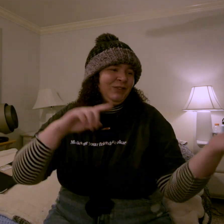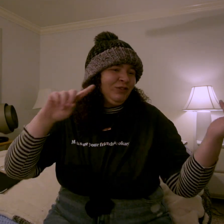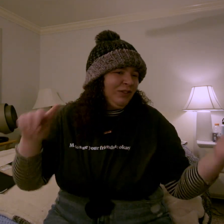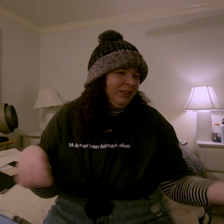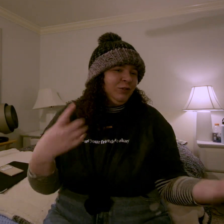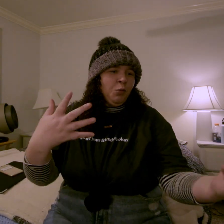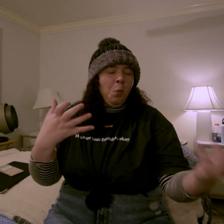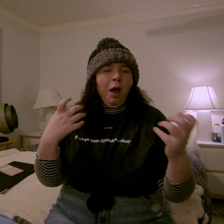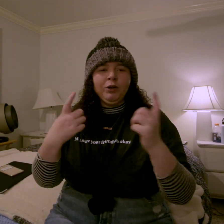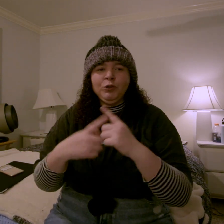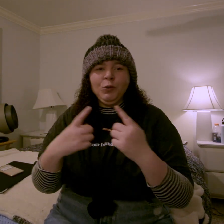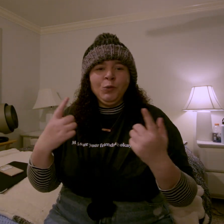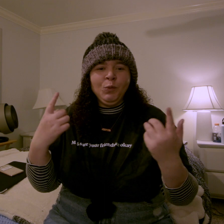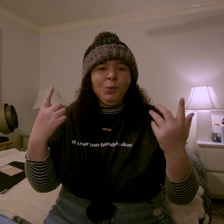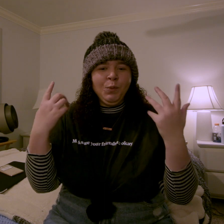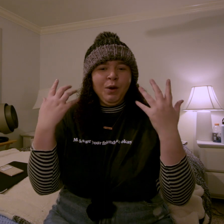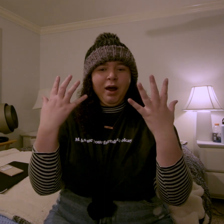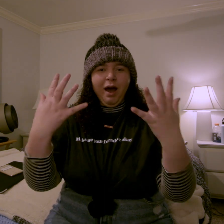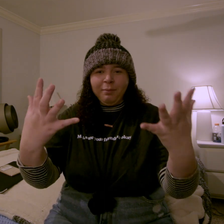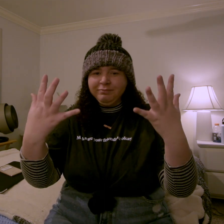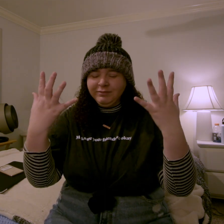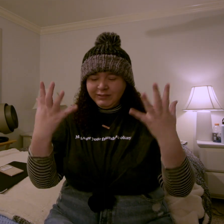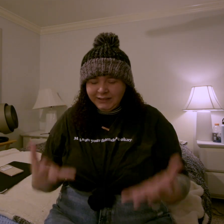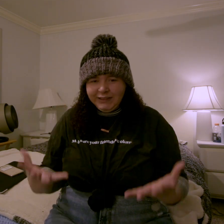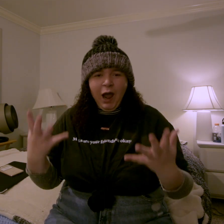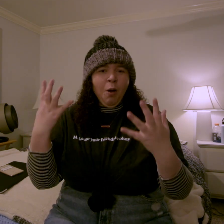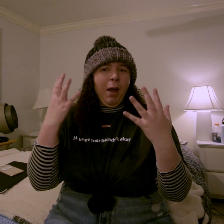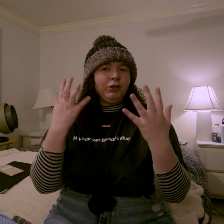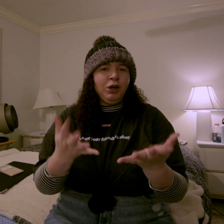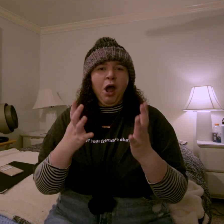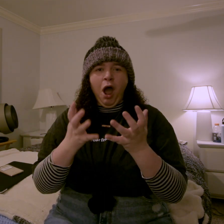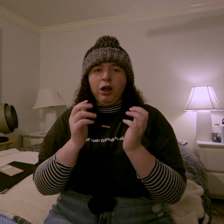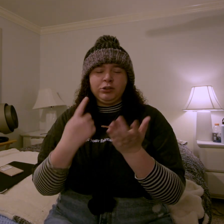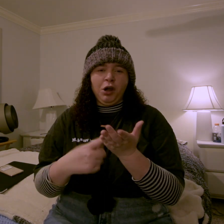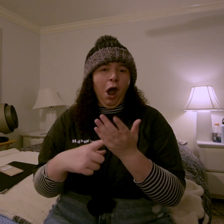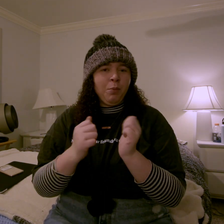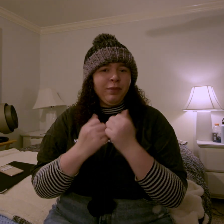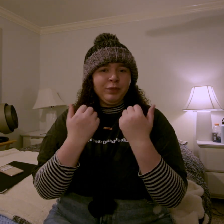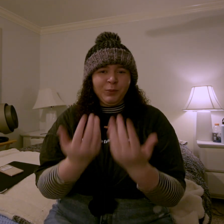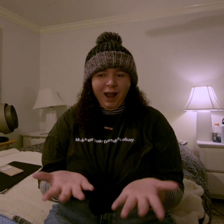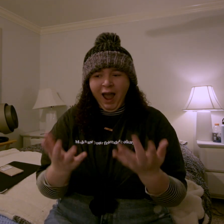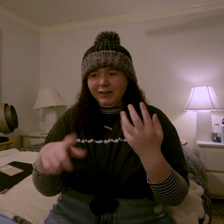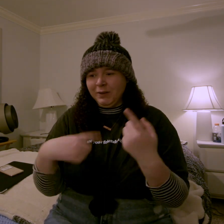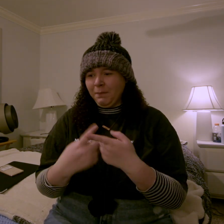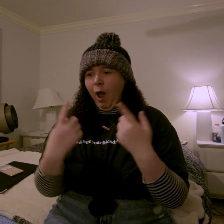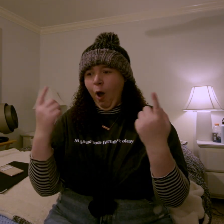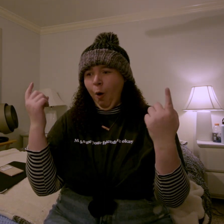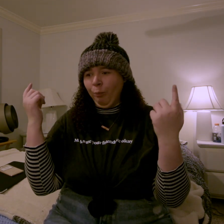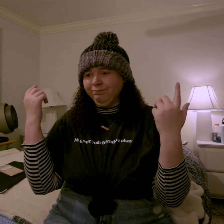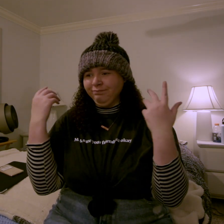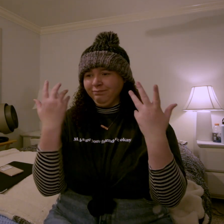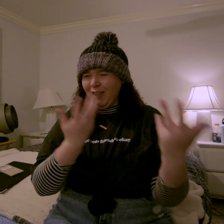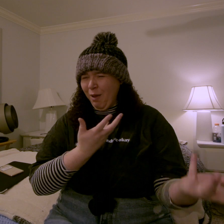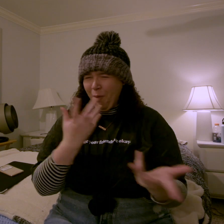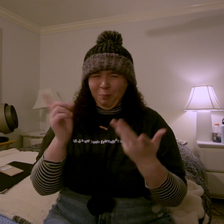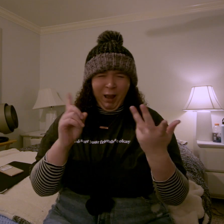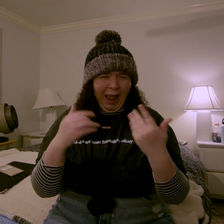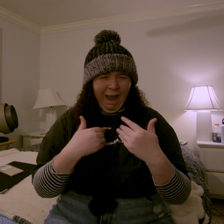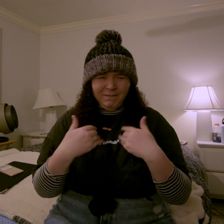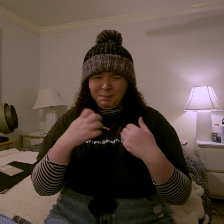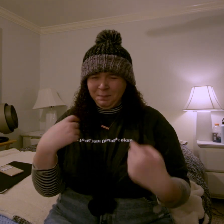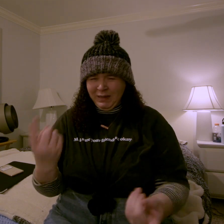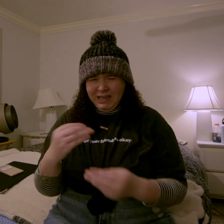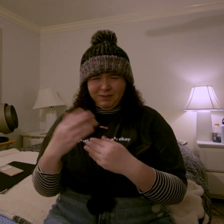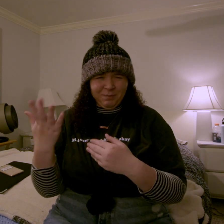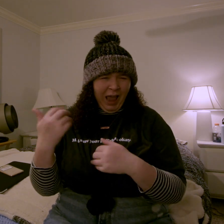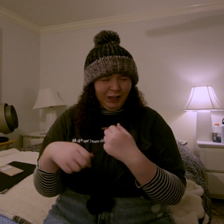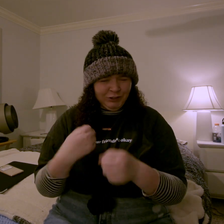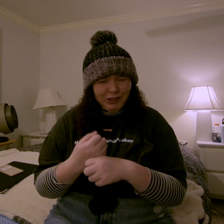i just wanted to sit down and talk with you guys about where i've been in the past year